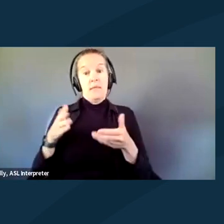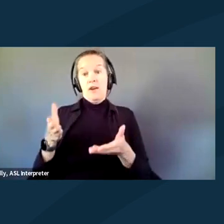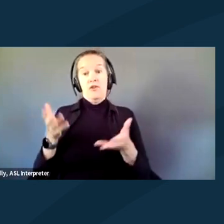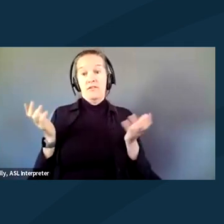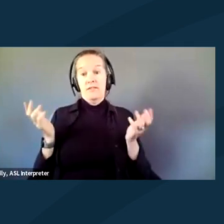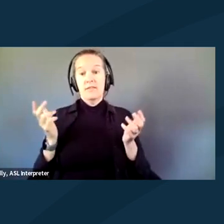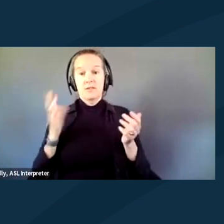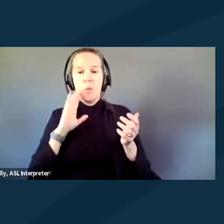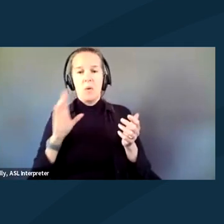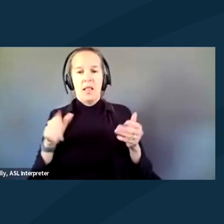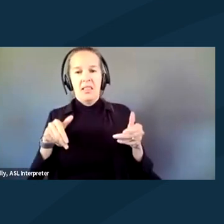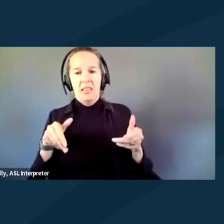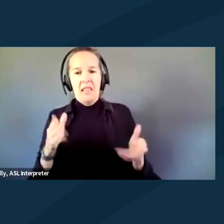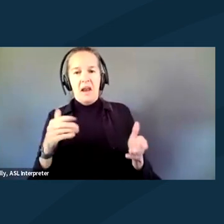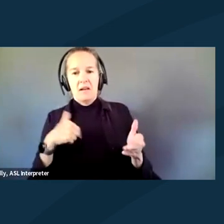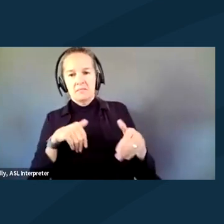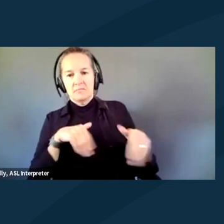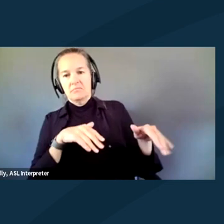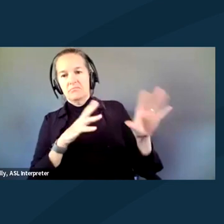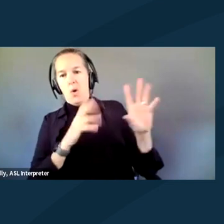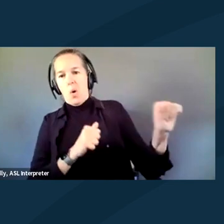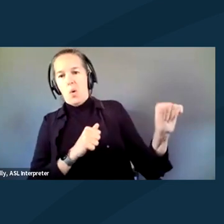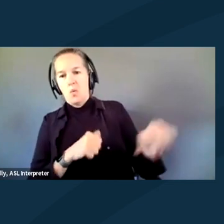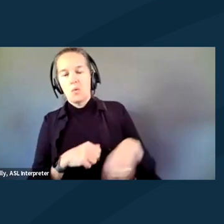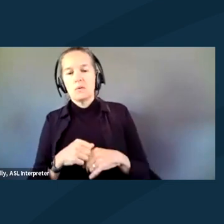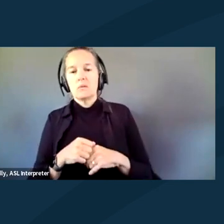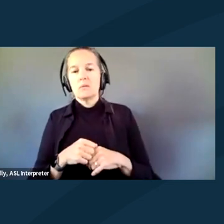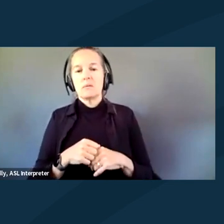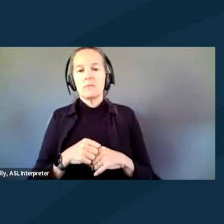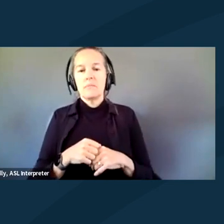But the only times we, as a group, gone to jail